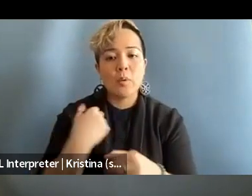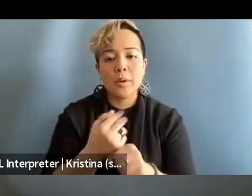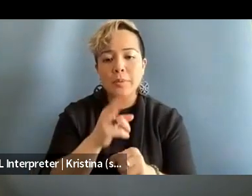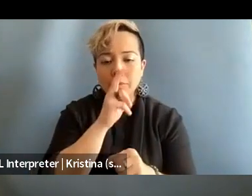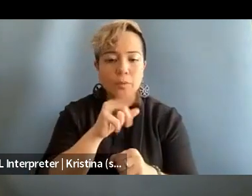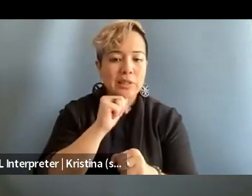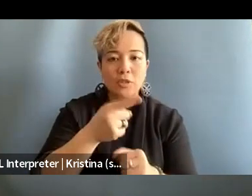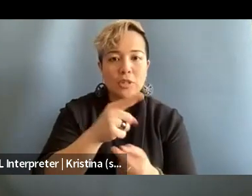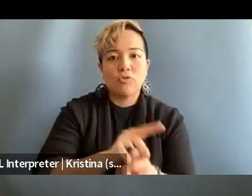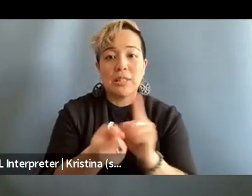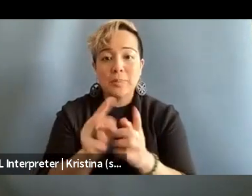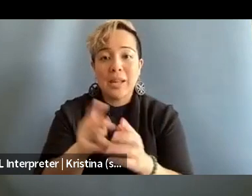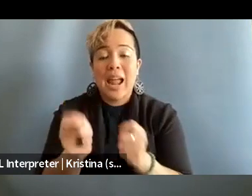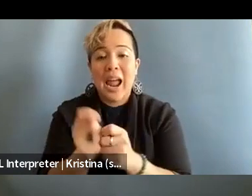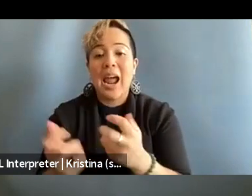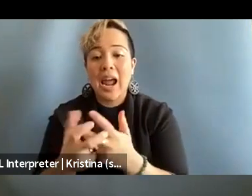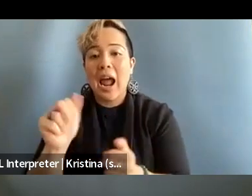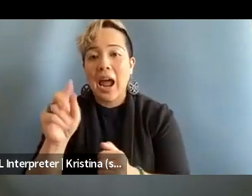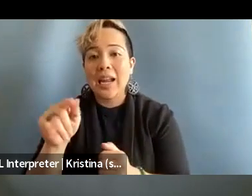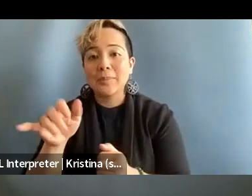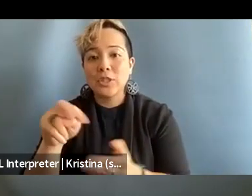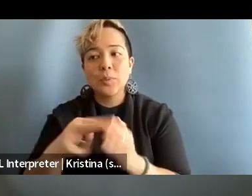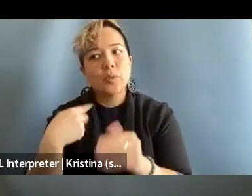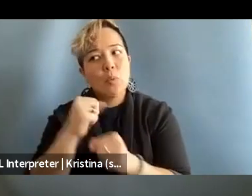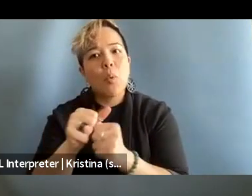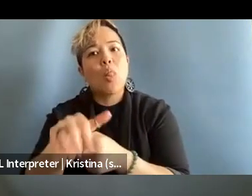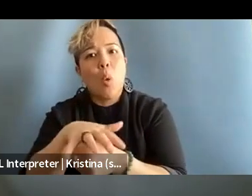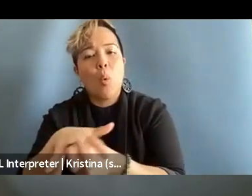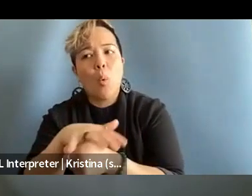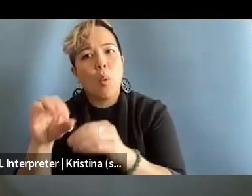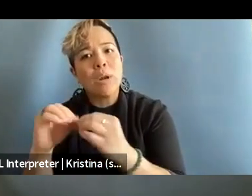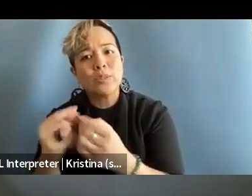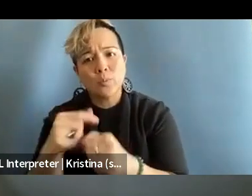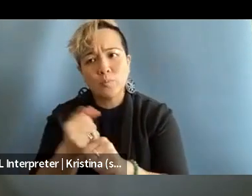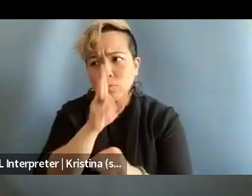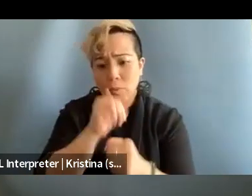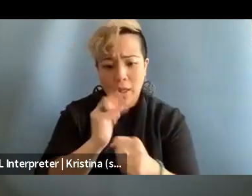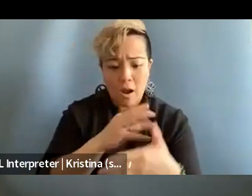it's an adaptation. meaning that we work with local organizations to make sure that the content is relevant